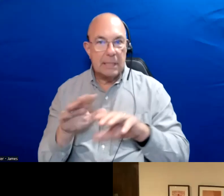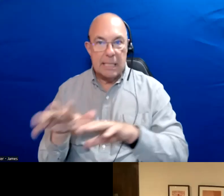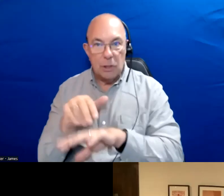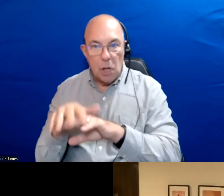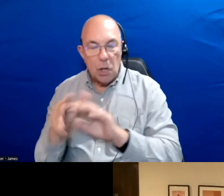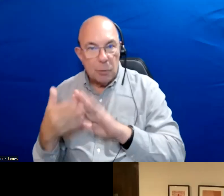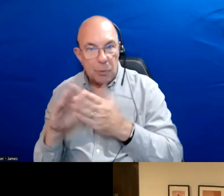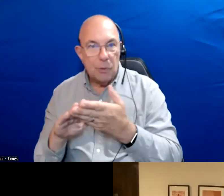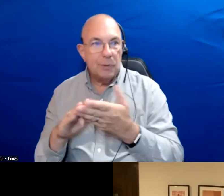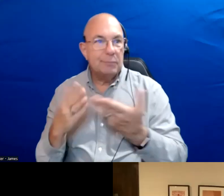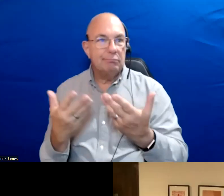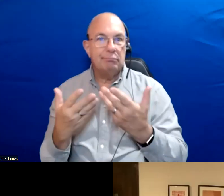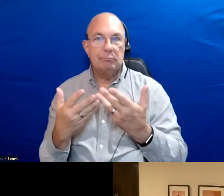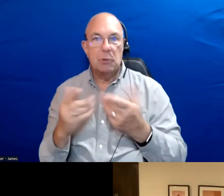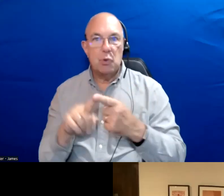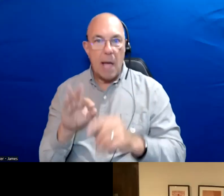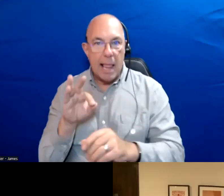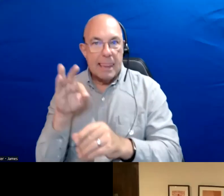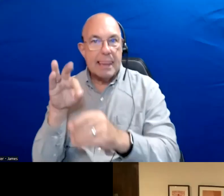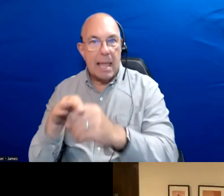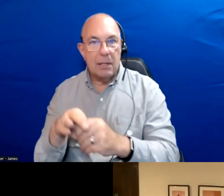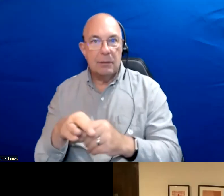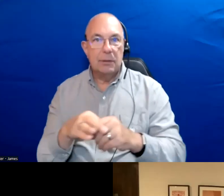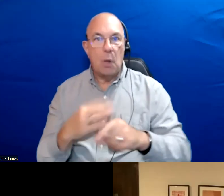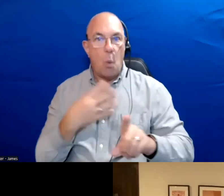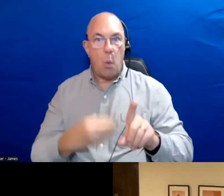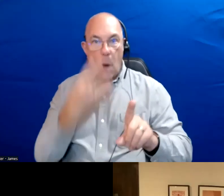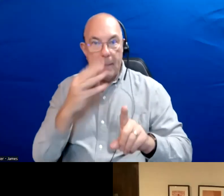have two electing a colonial mayor?